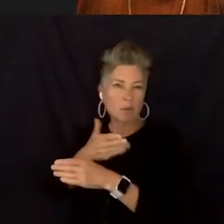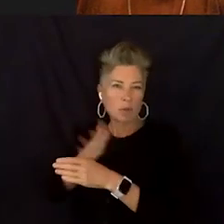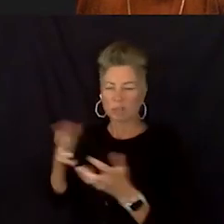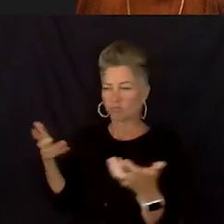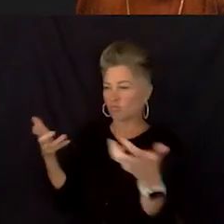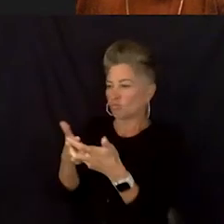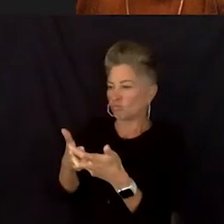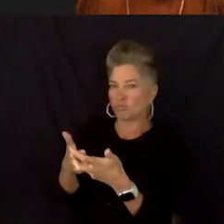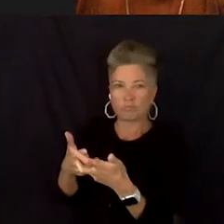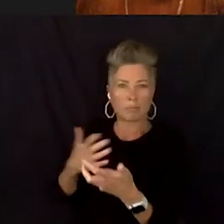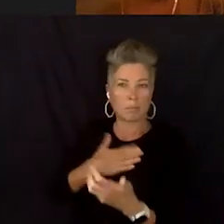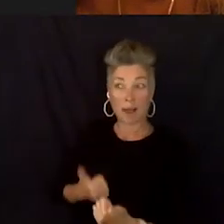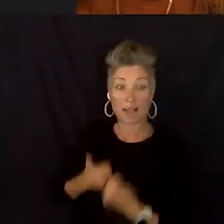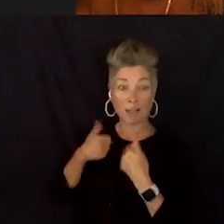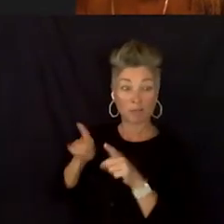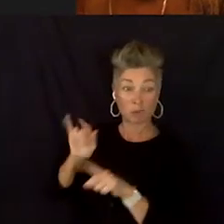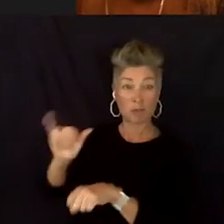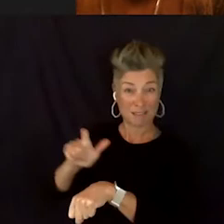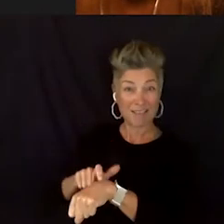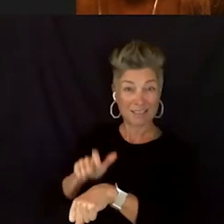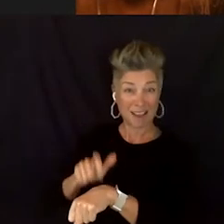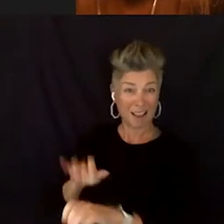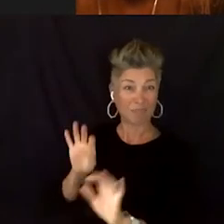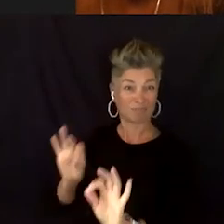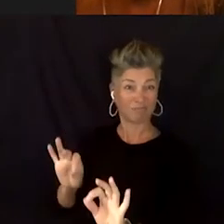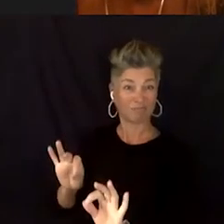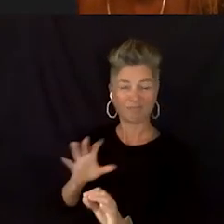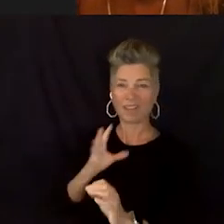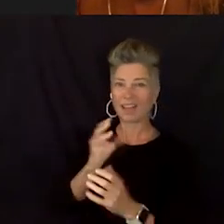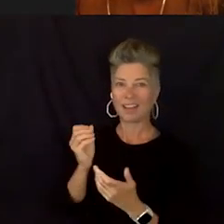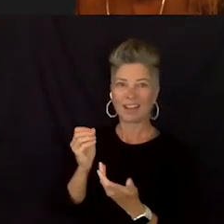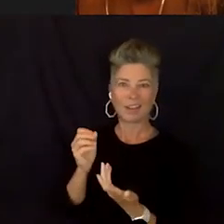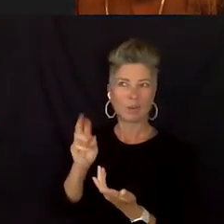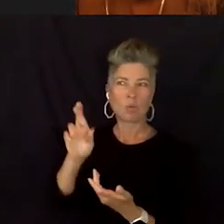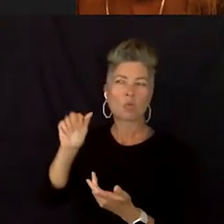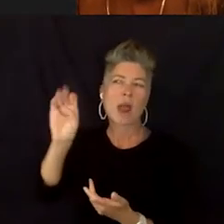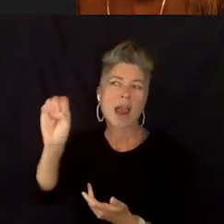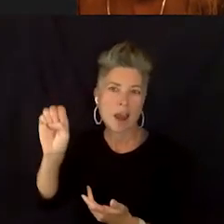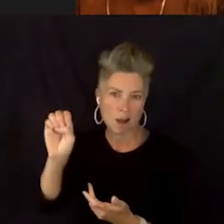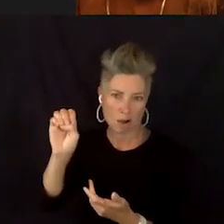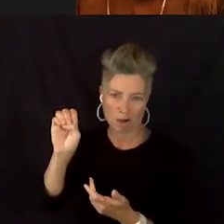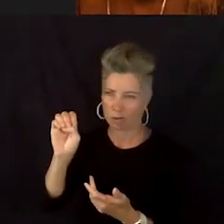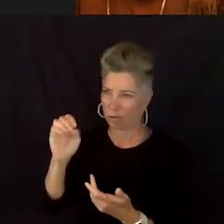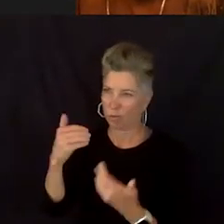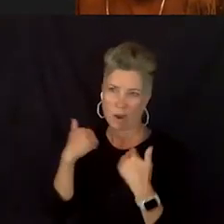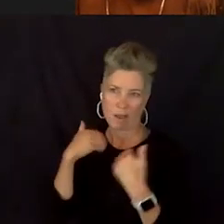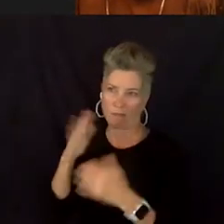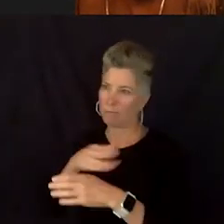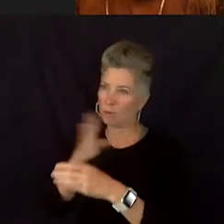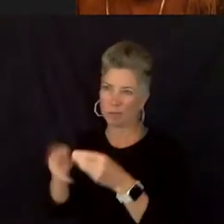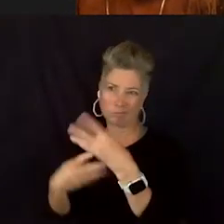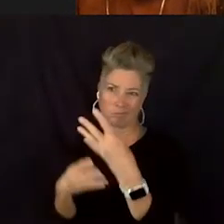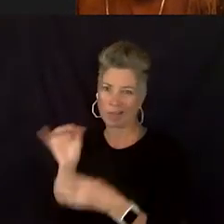And it's so rare that we find albums like that even if its just not like your favorite artist, its just like